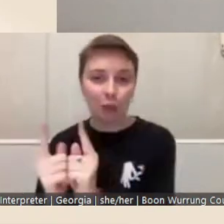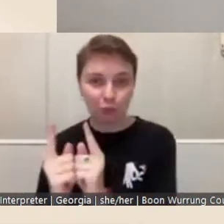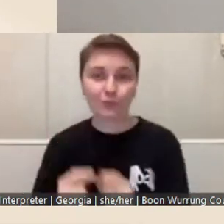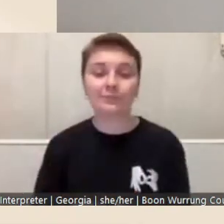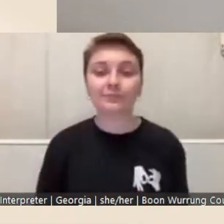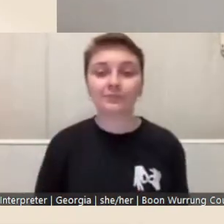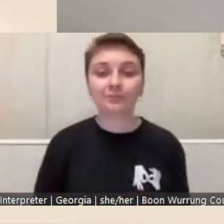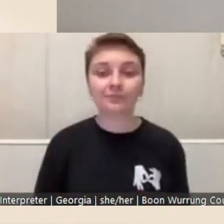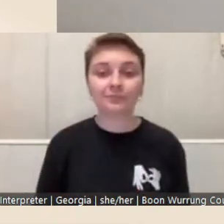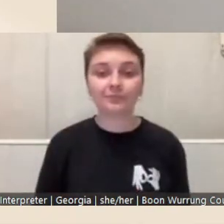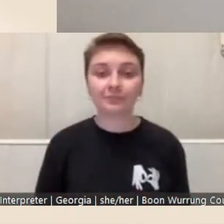Next slide.